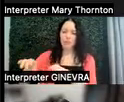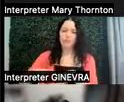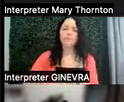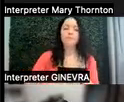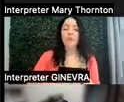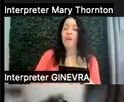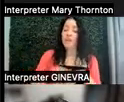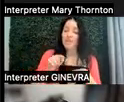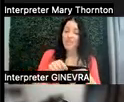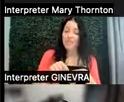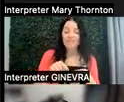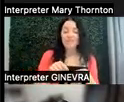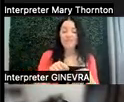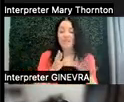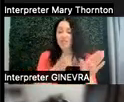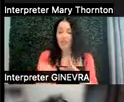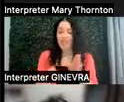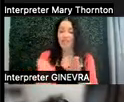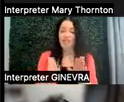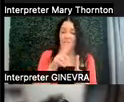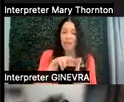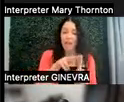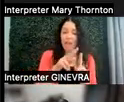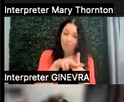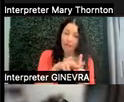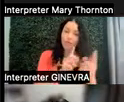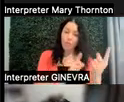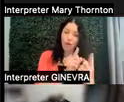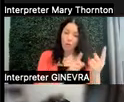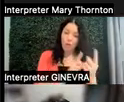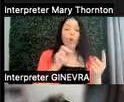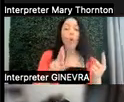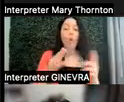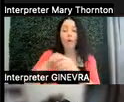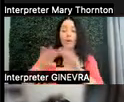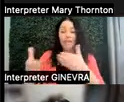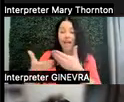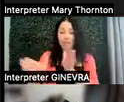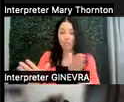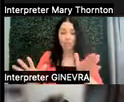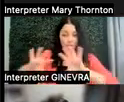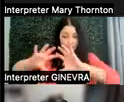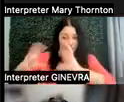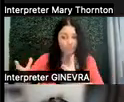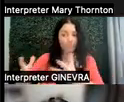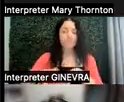on one setting with a student, also with a whole class, where we sort of share the discussion.